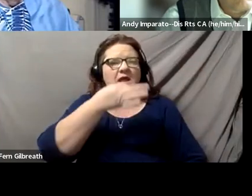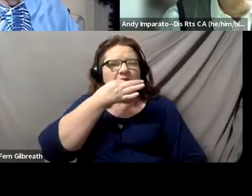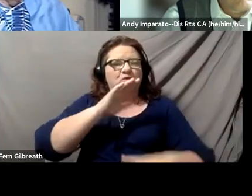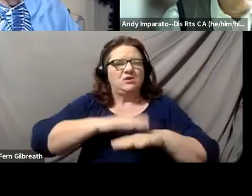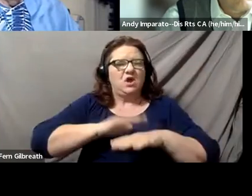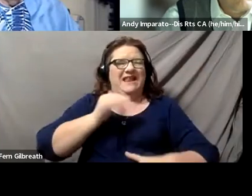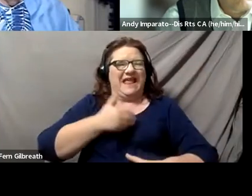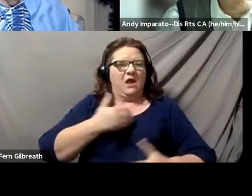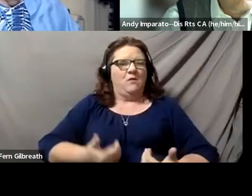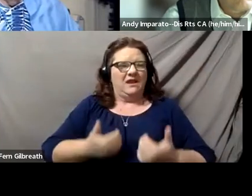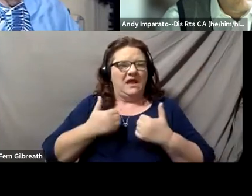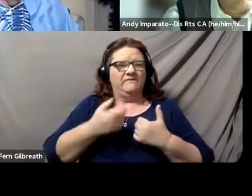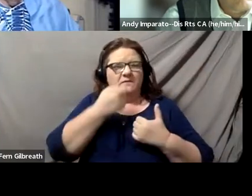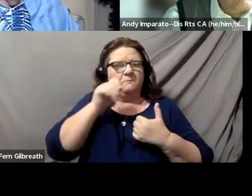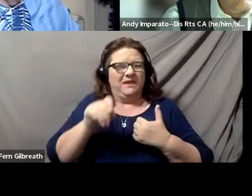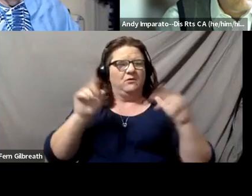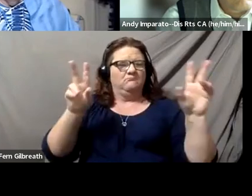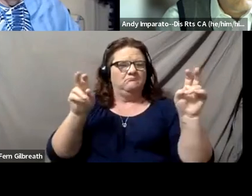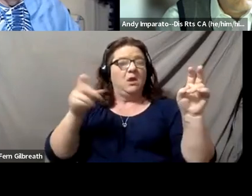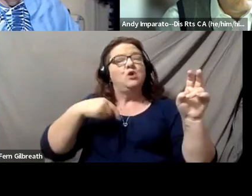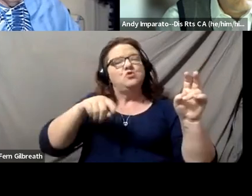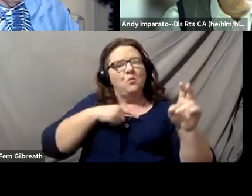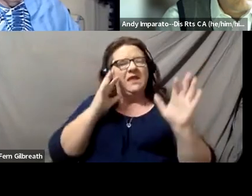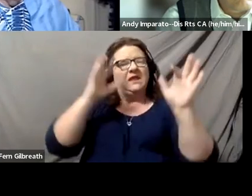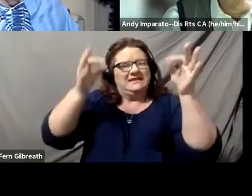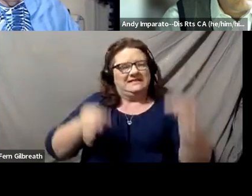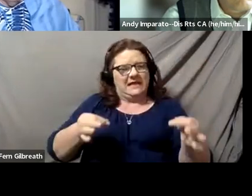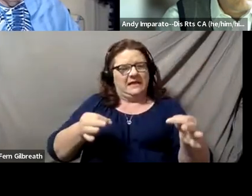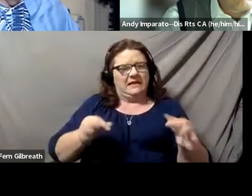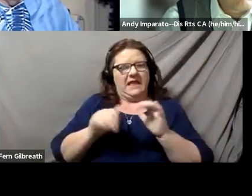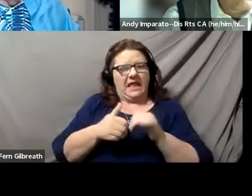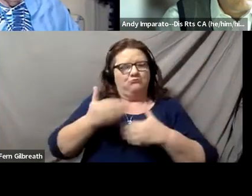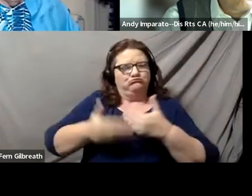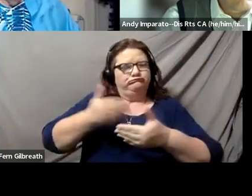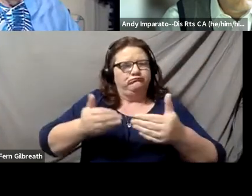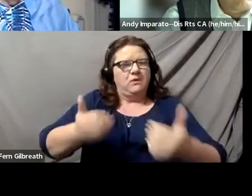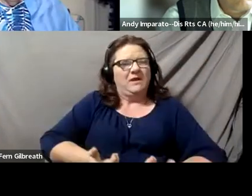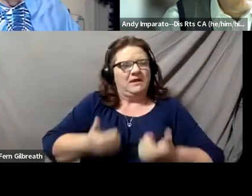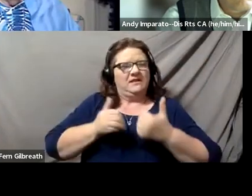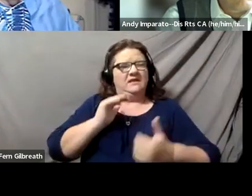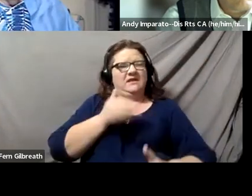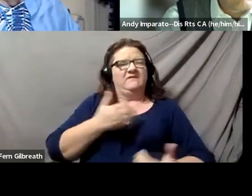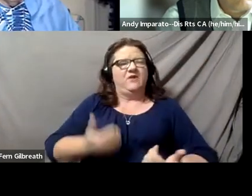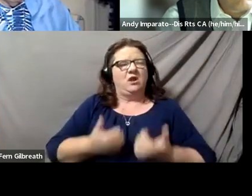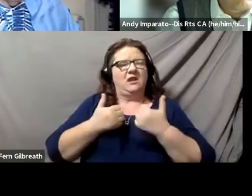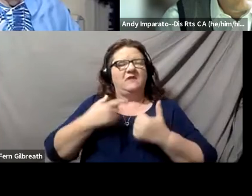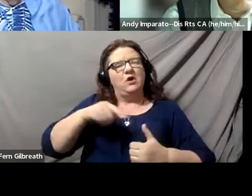which means that we get to decide how we want to live our lives. We get to decide what to do with our bodies,